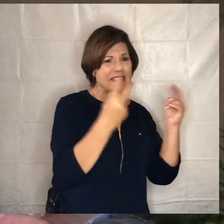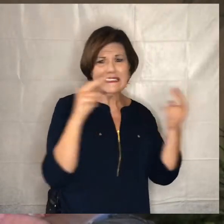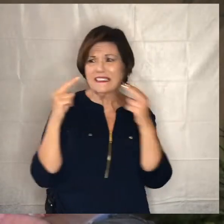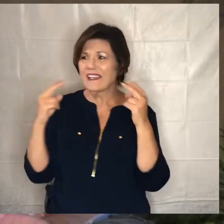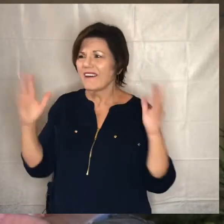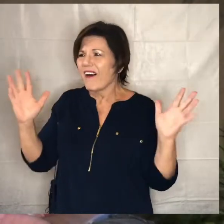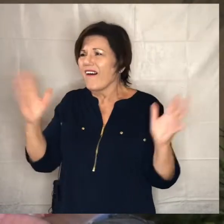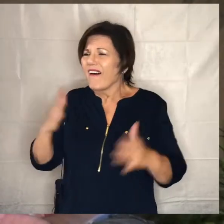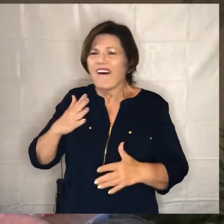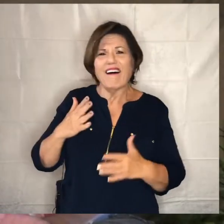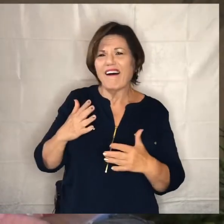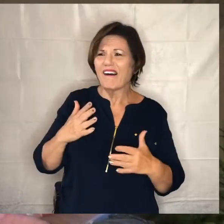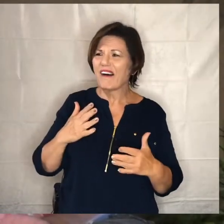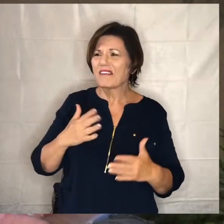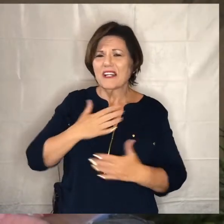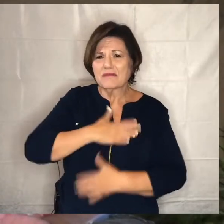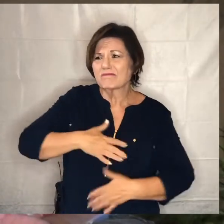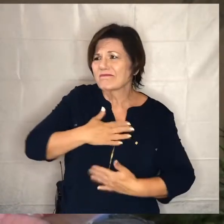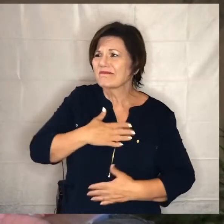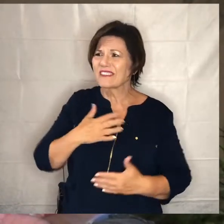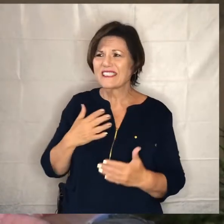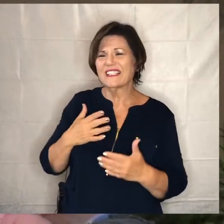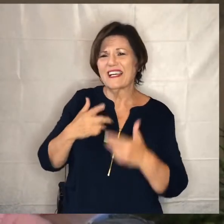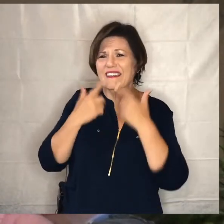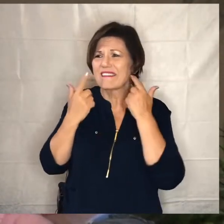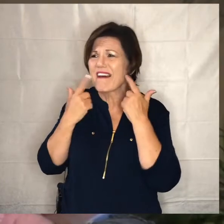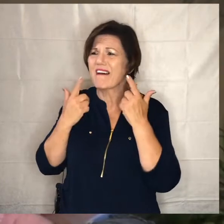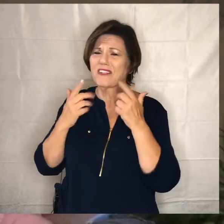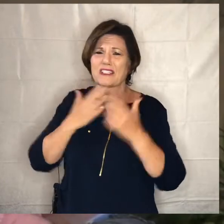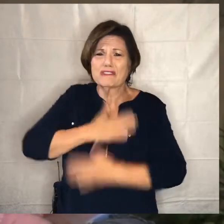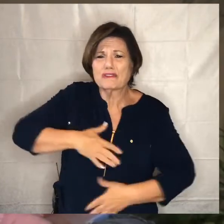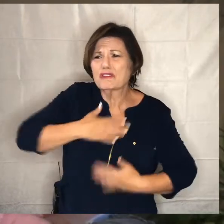we're even in the midst of doing the work of god just having fun